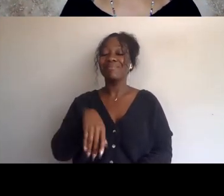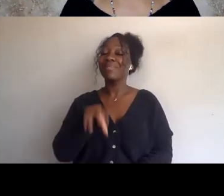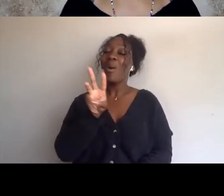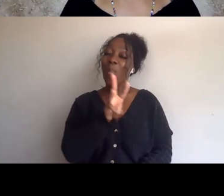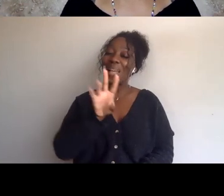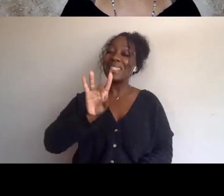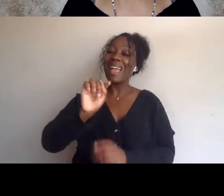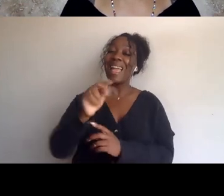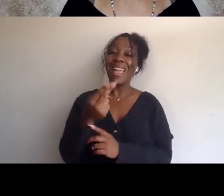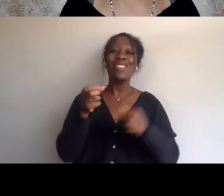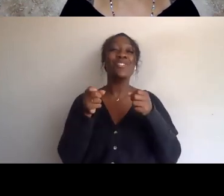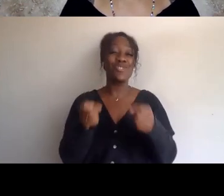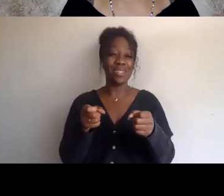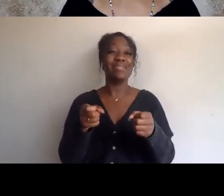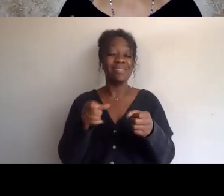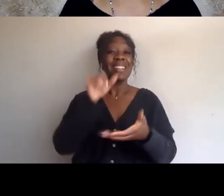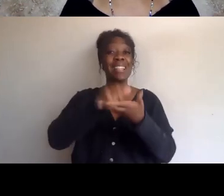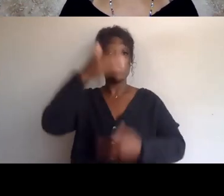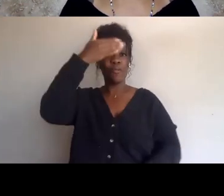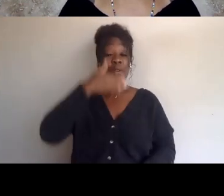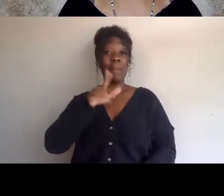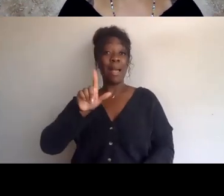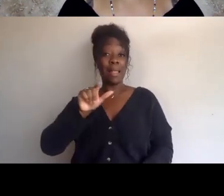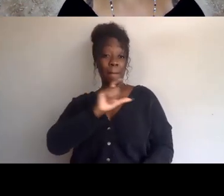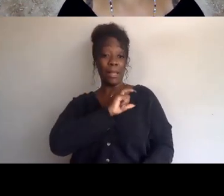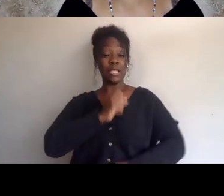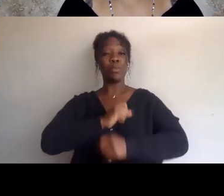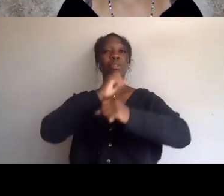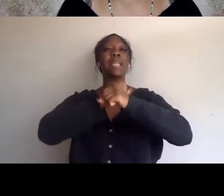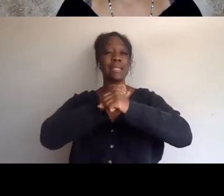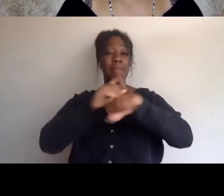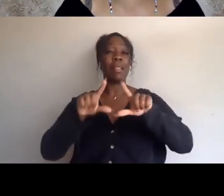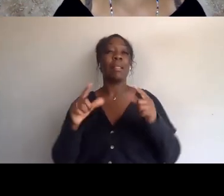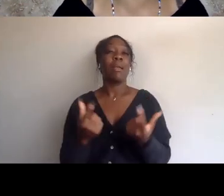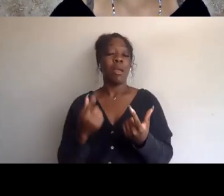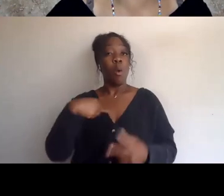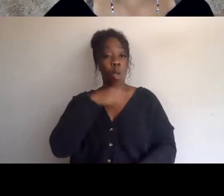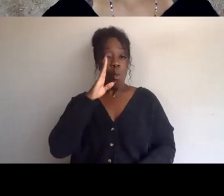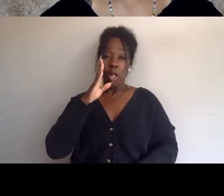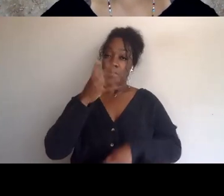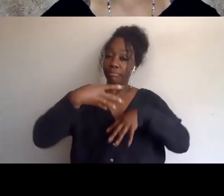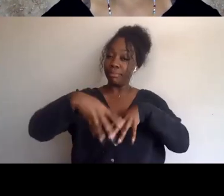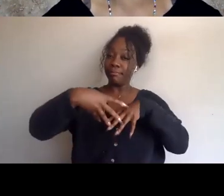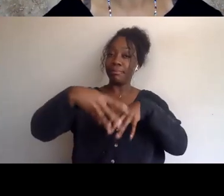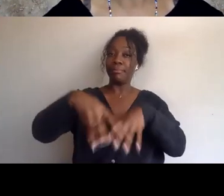of the LA Police Protective League, chanting it down, so that's today at three o'clock, and every Wednesday at three o'clock.